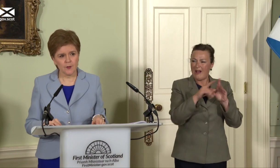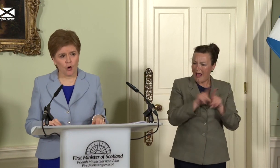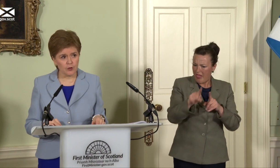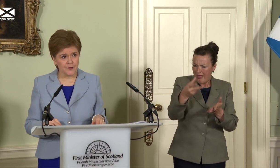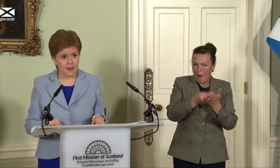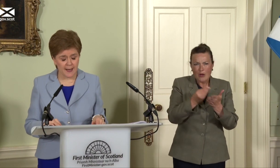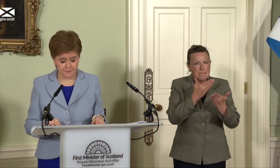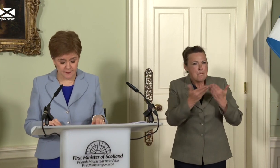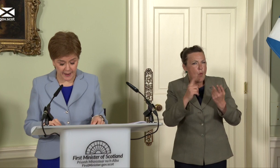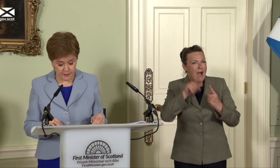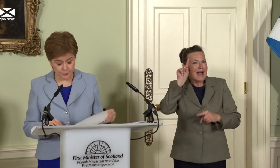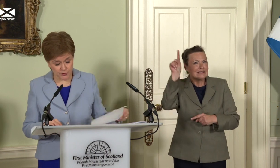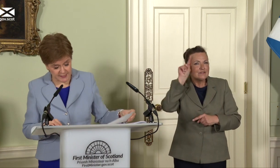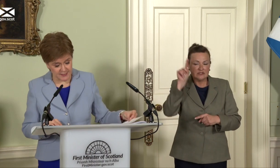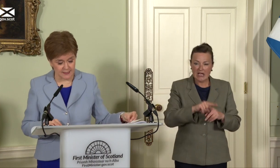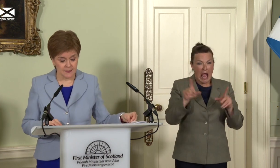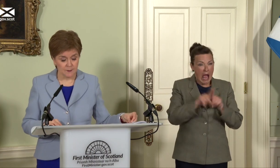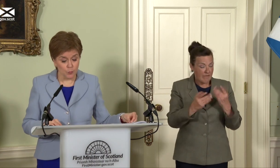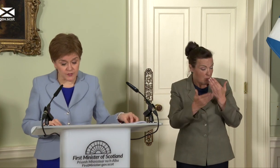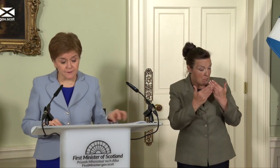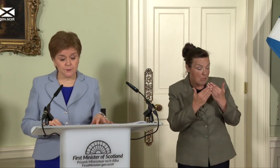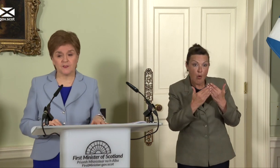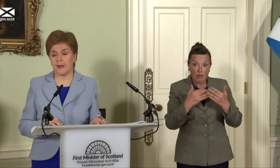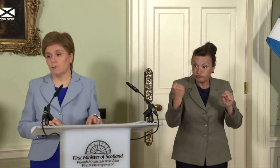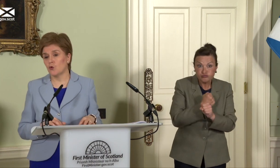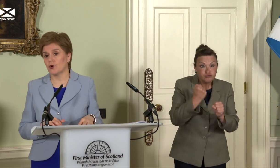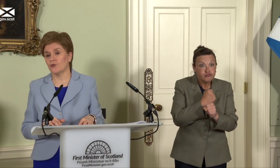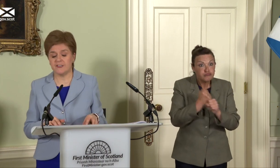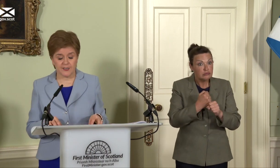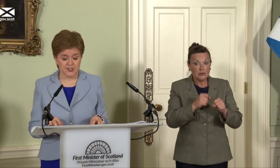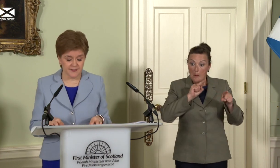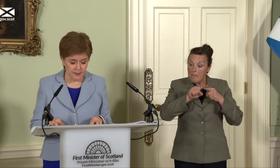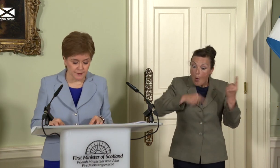All of them have higher productivity. Most of them spend more on research and development.